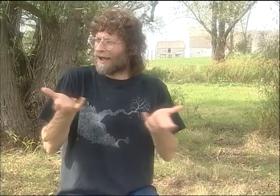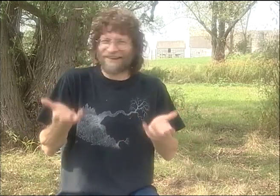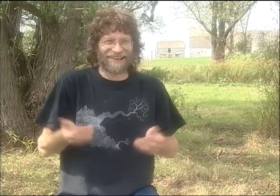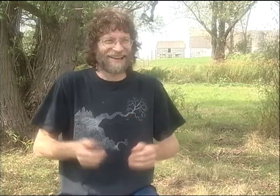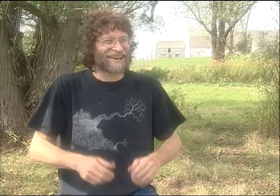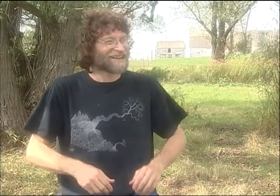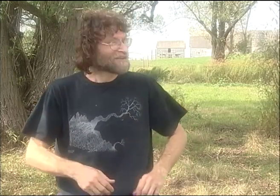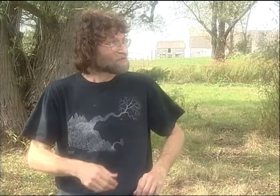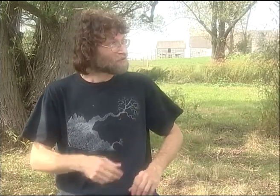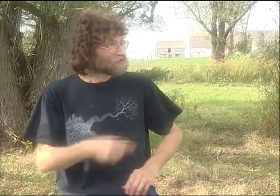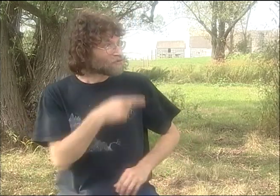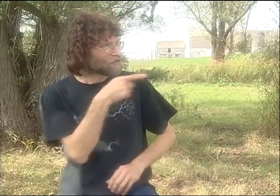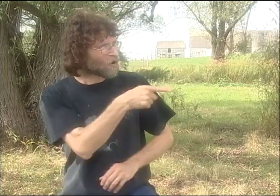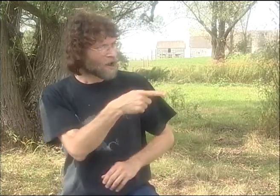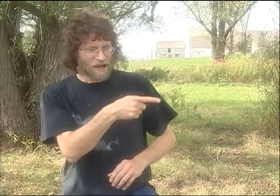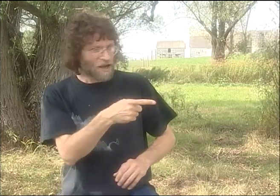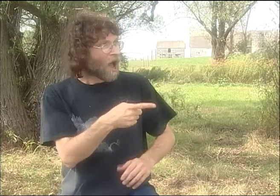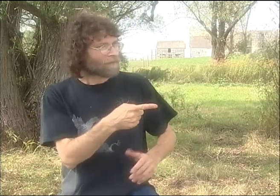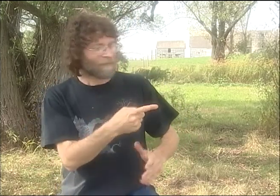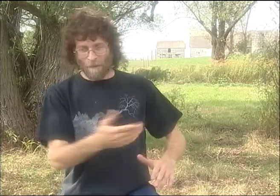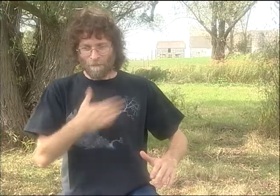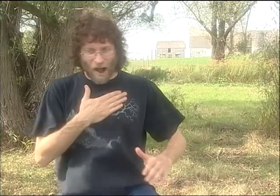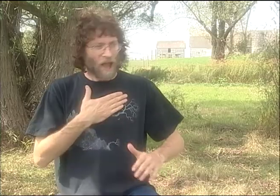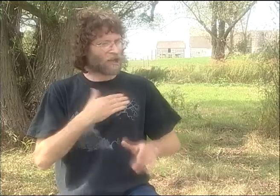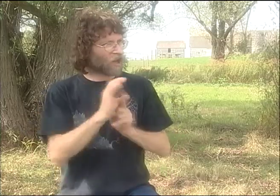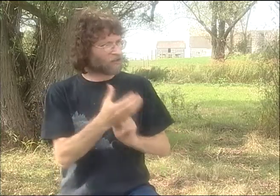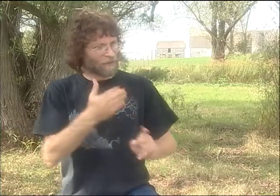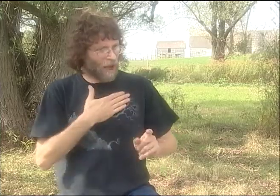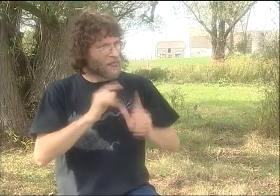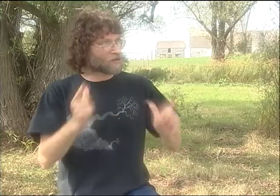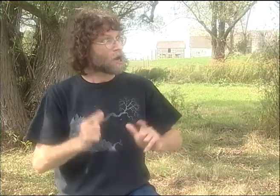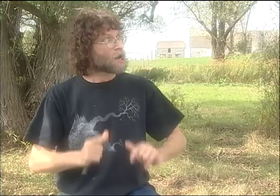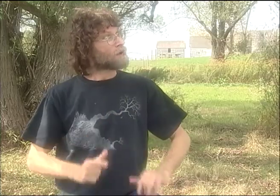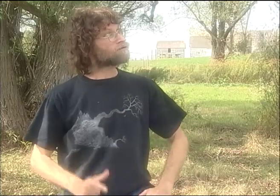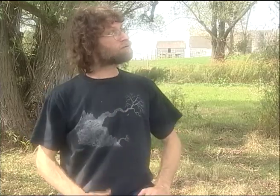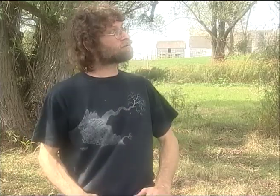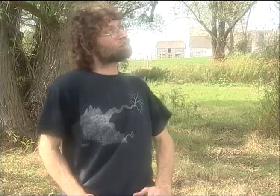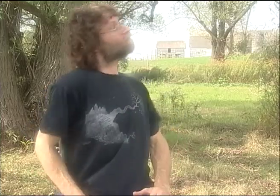AND DEBBIE'S EYES JUST LIT ON FIRE. AND I SAID, "WHAT? WHAT?"